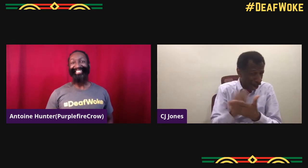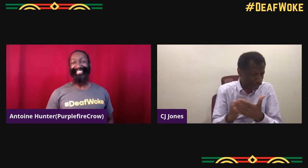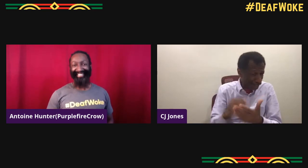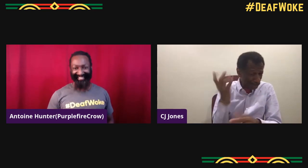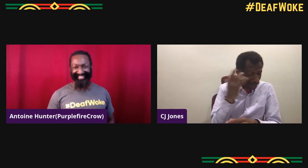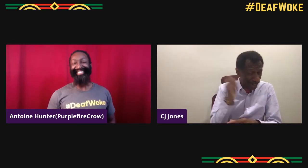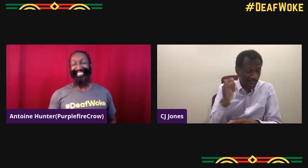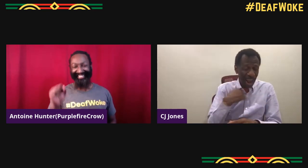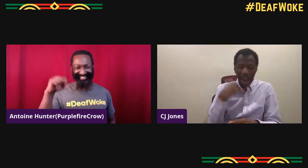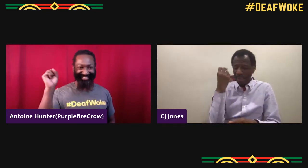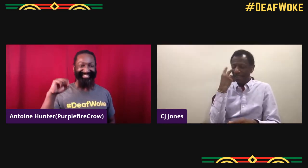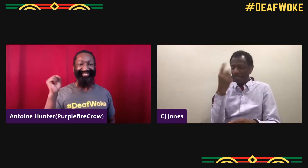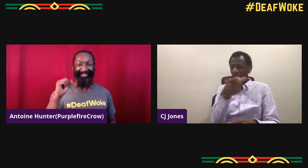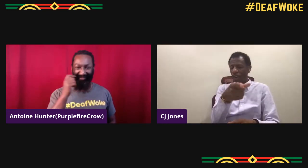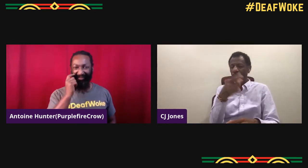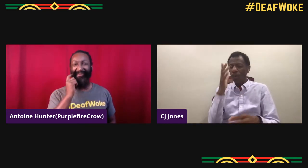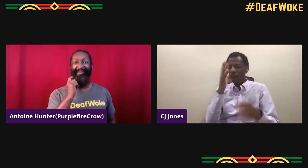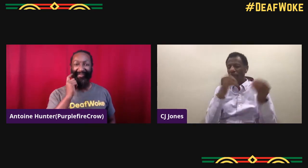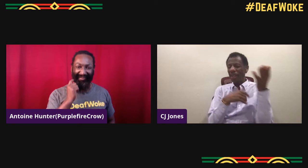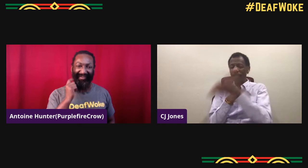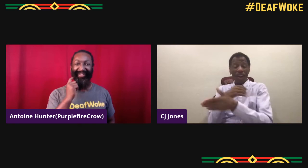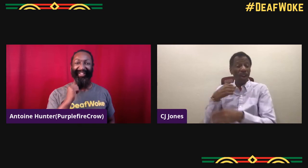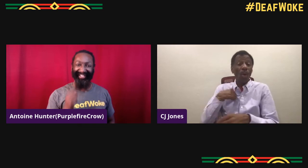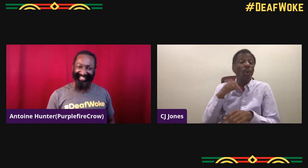I think it's being changed to Florida for all the arts.